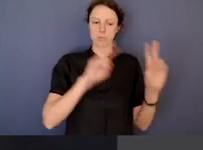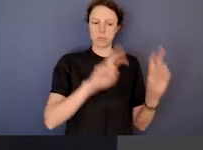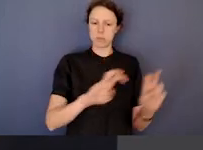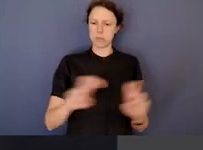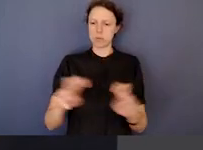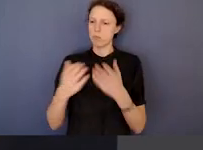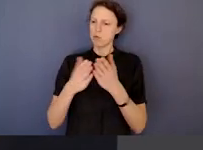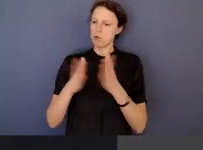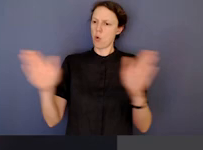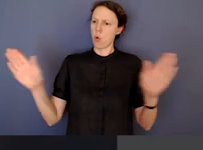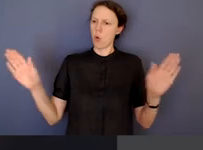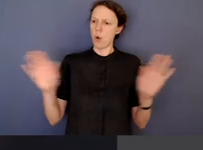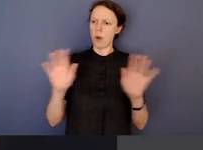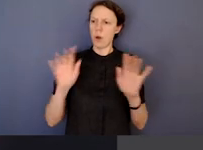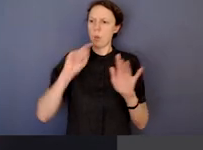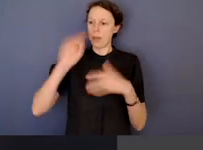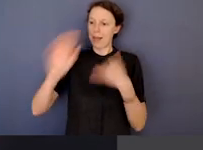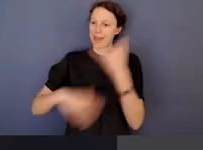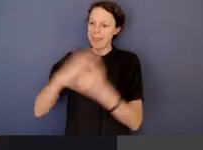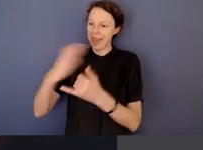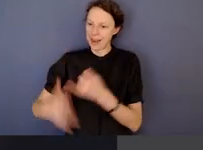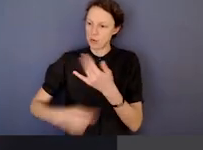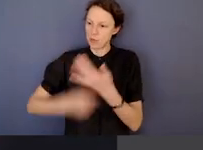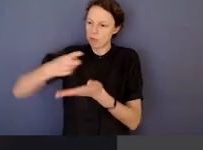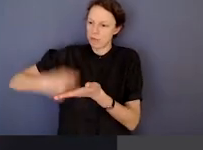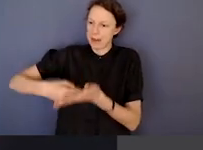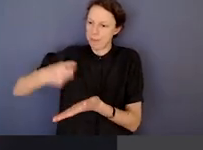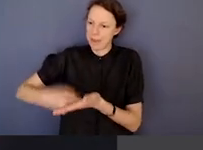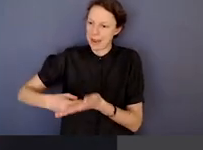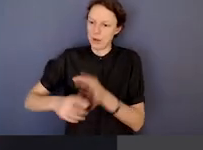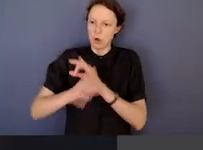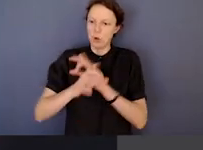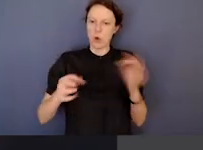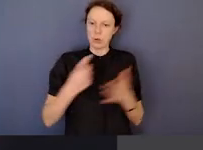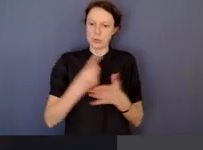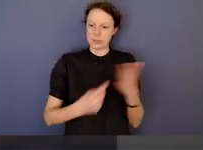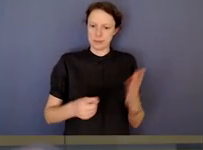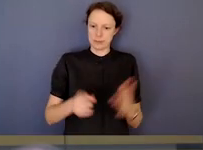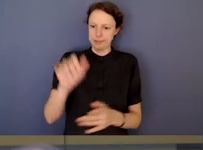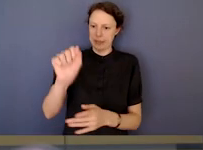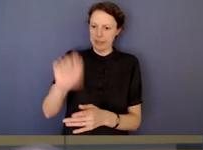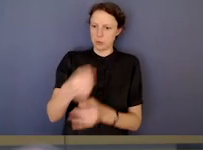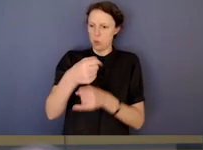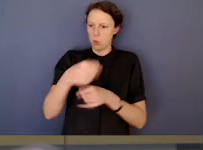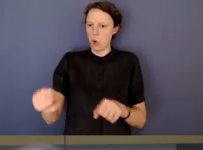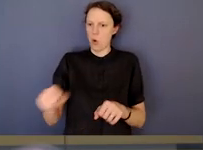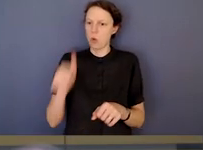produce recommendations at the end rather than corruption findings. Thanks for that.